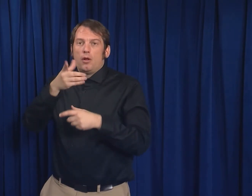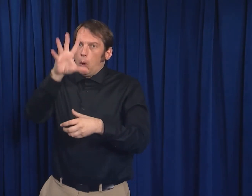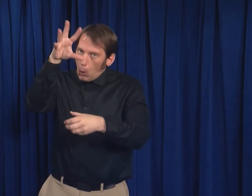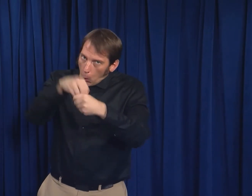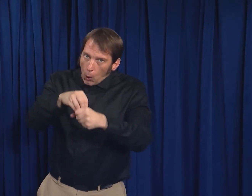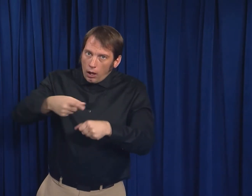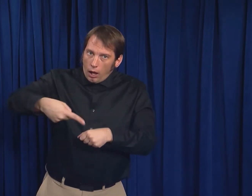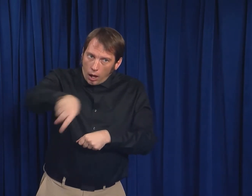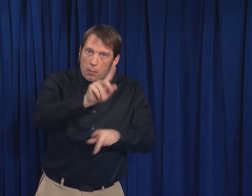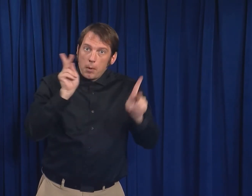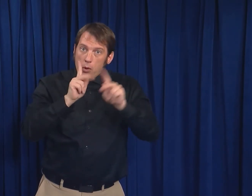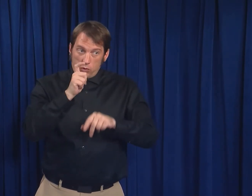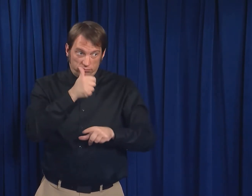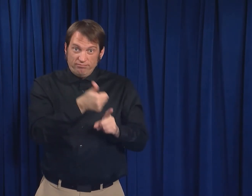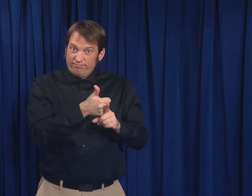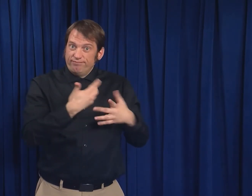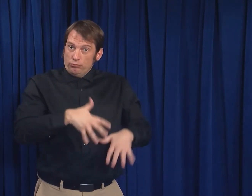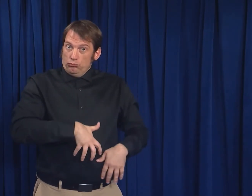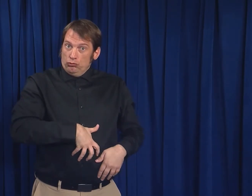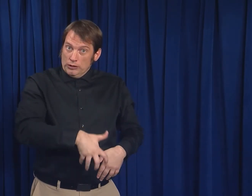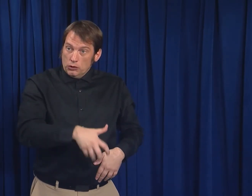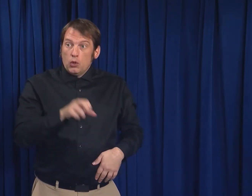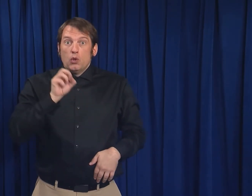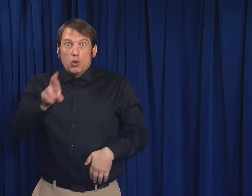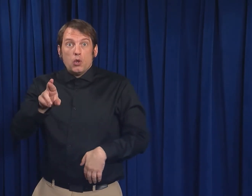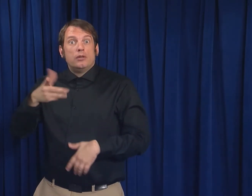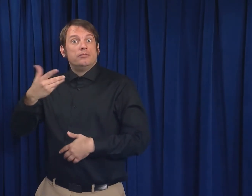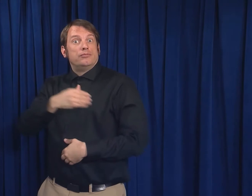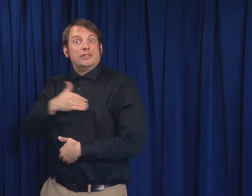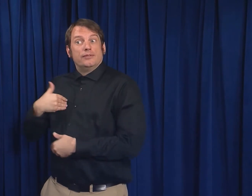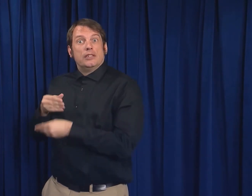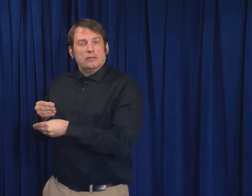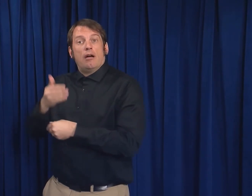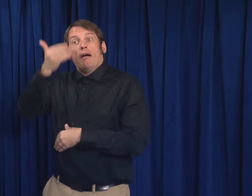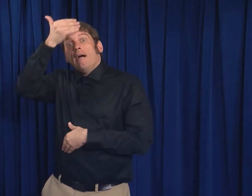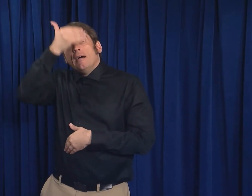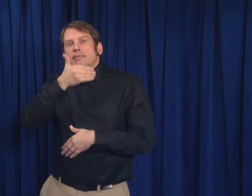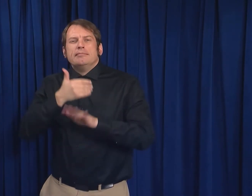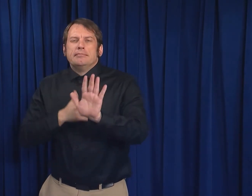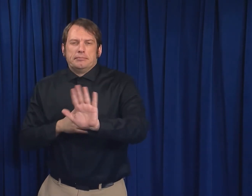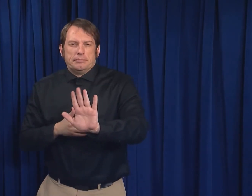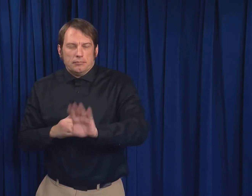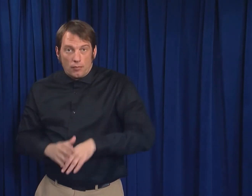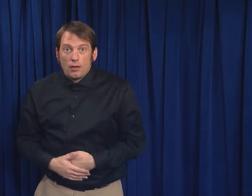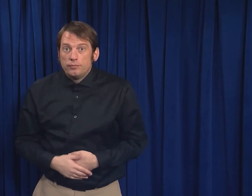including those who are pregnant or breastfeeding.